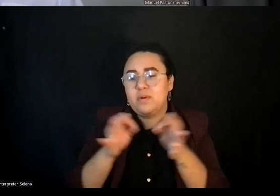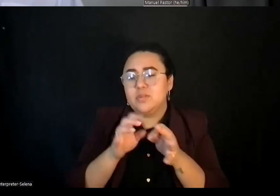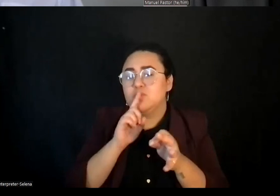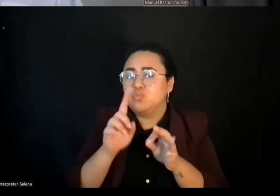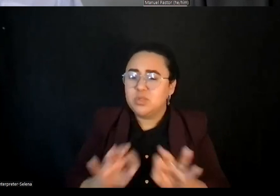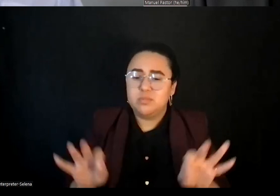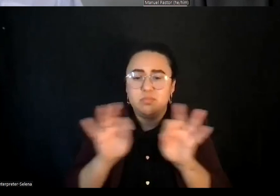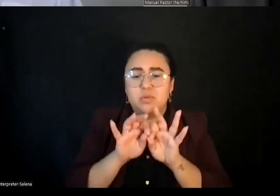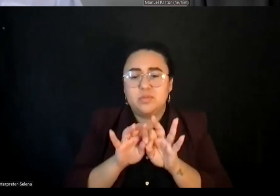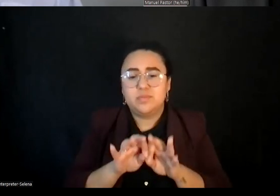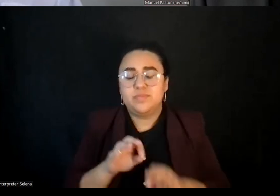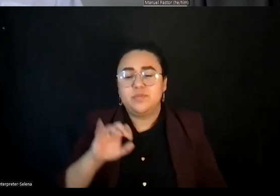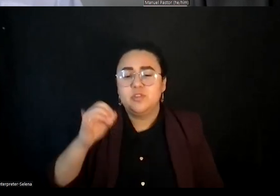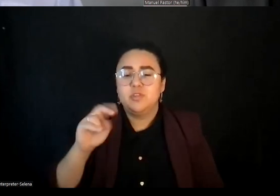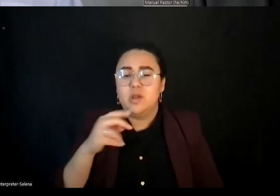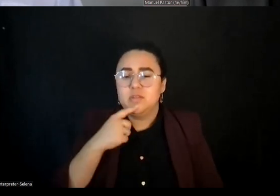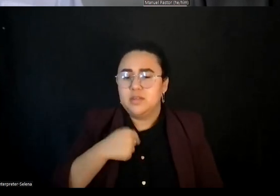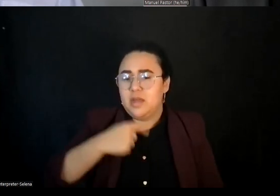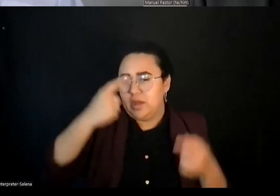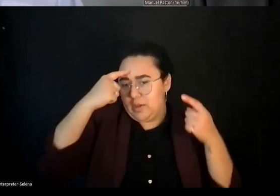I think that's I completely agree.